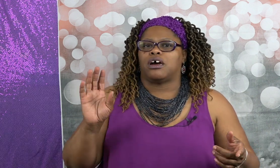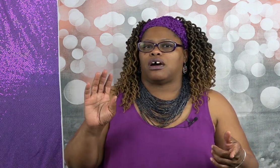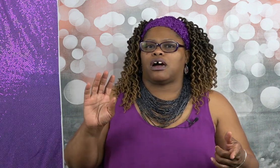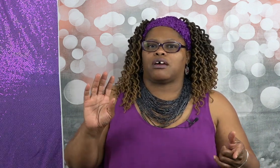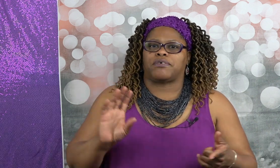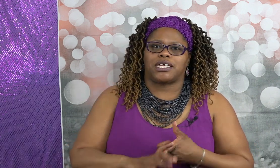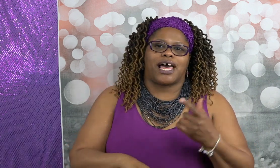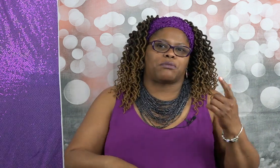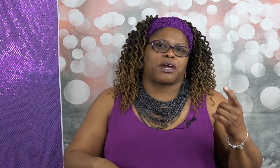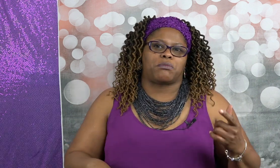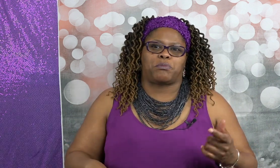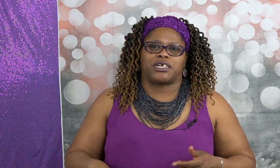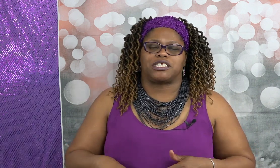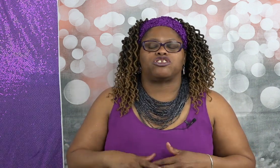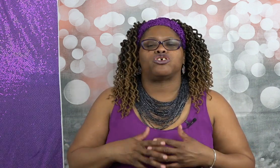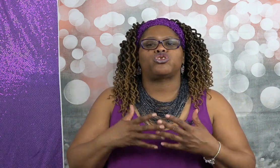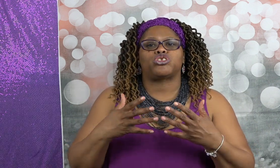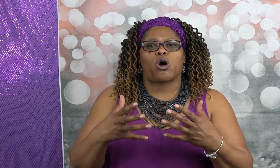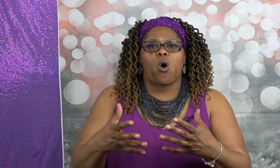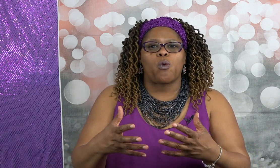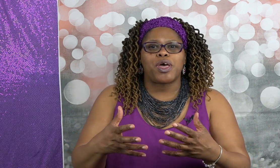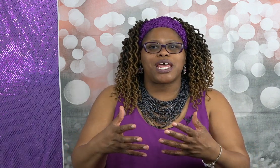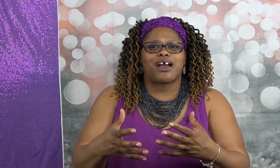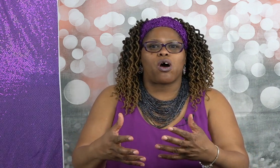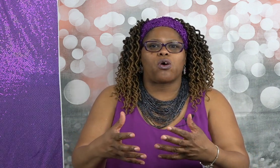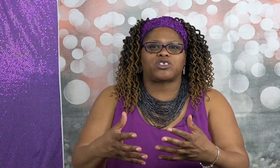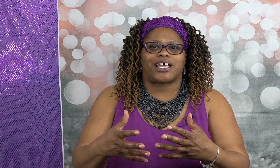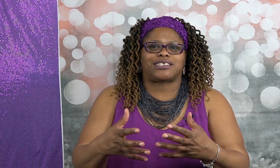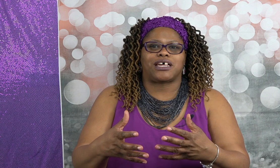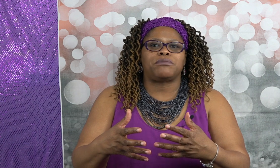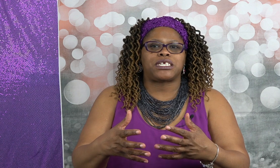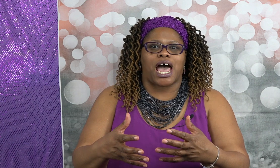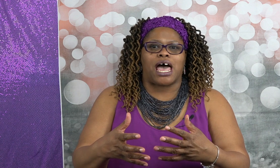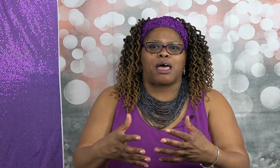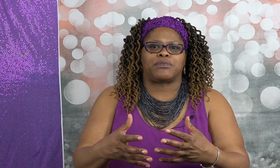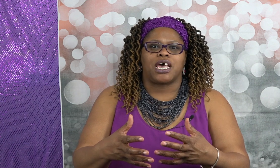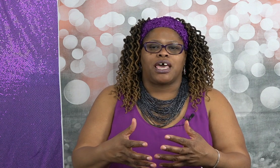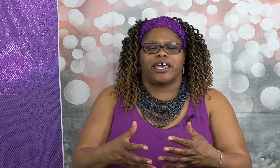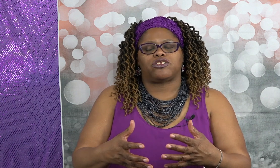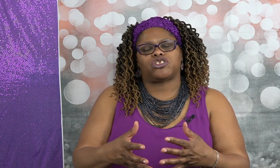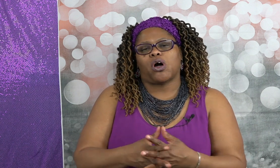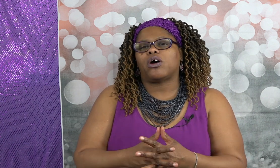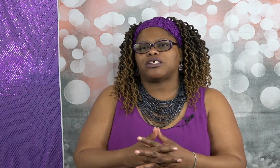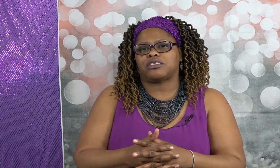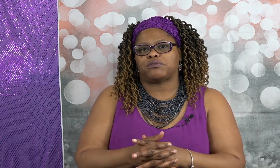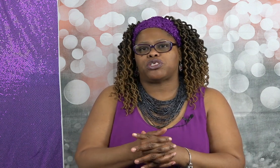recalibrate my business there's so many goals that sometimes it stalls us from